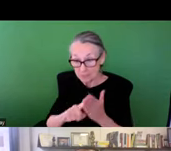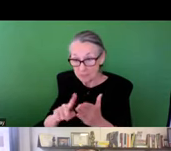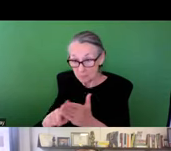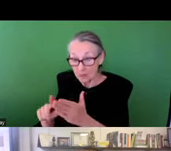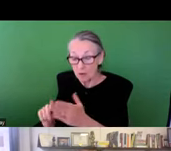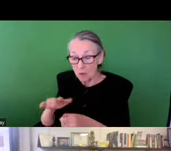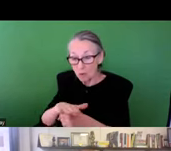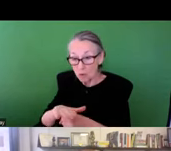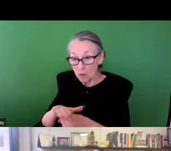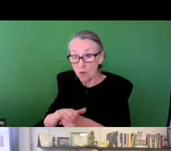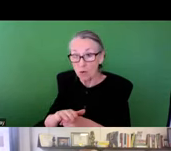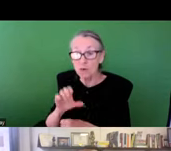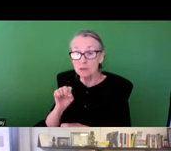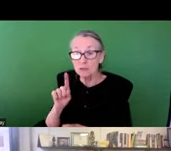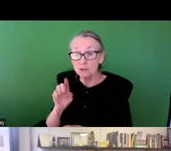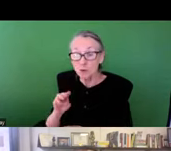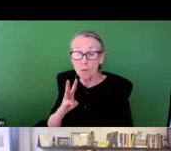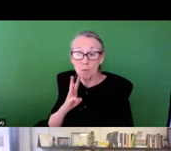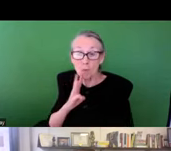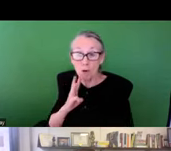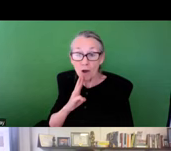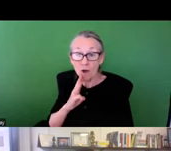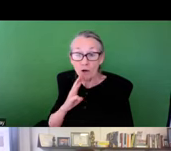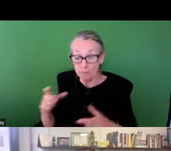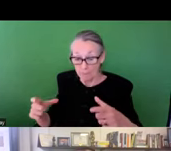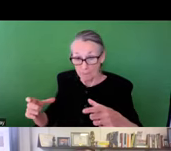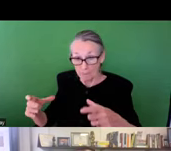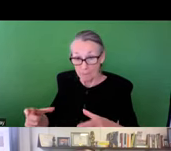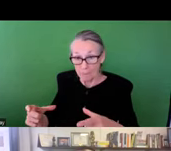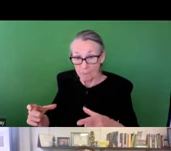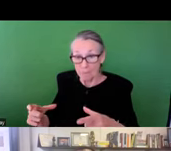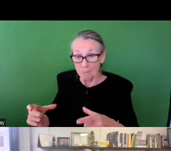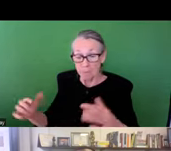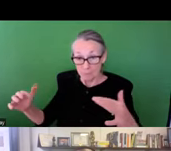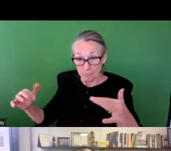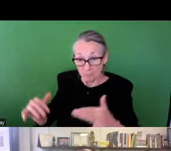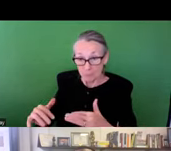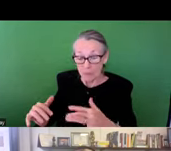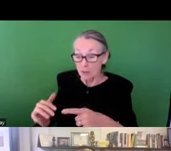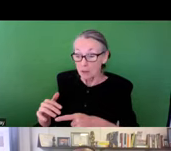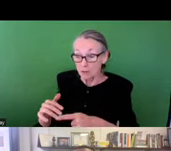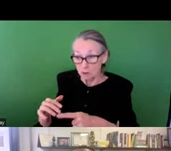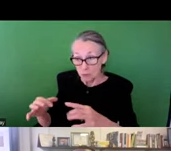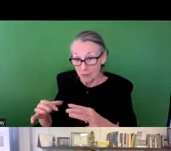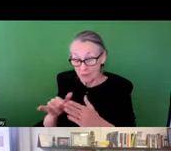as community scientists to do visual inspection of their local stormwater assets above ground to again